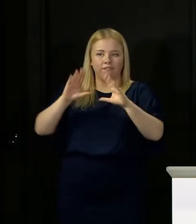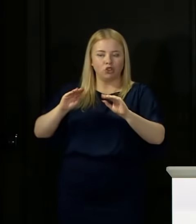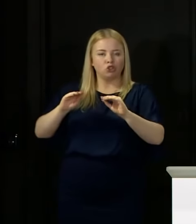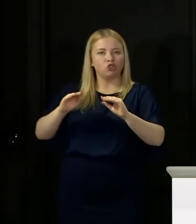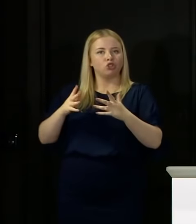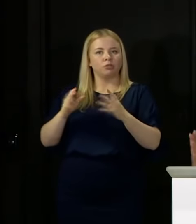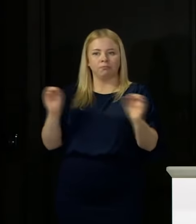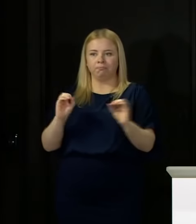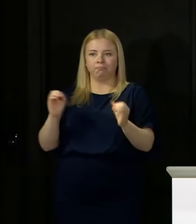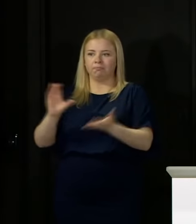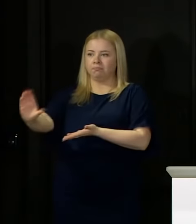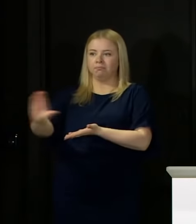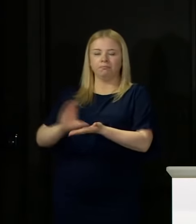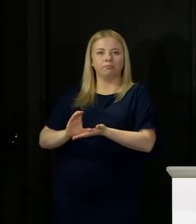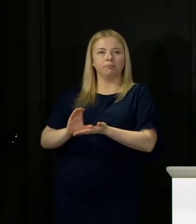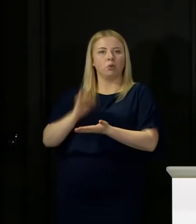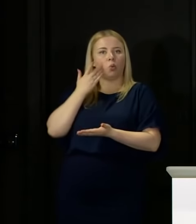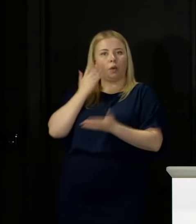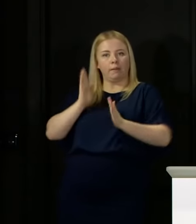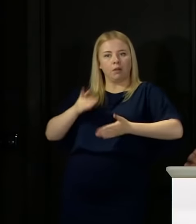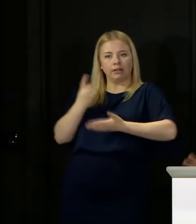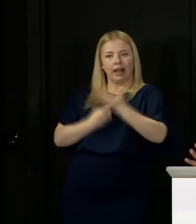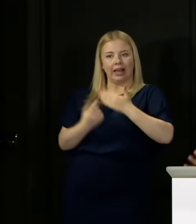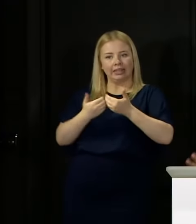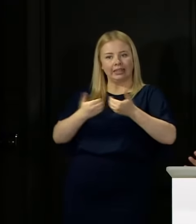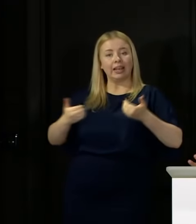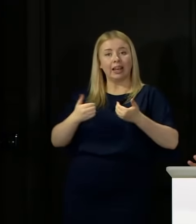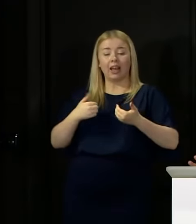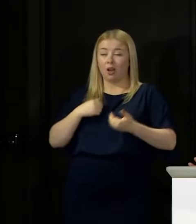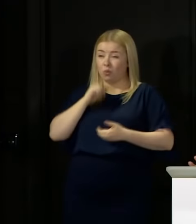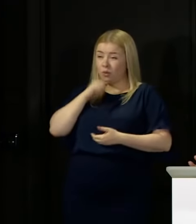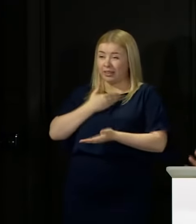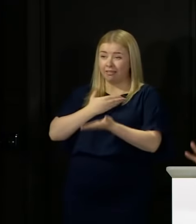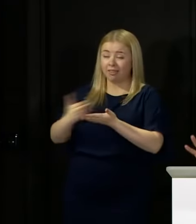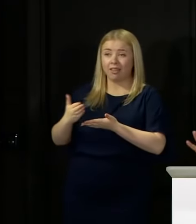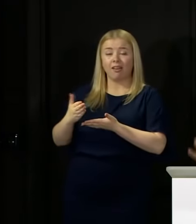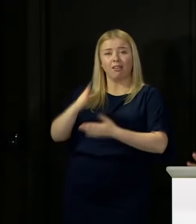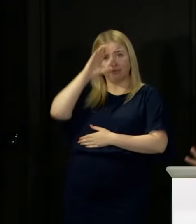clear and we will continue to make clear to the UK Government that that is a mistake.